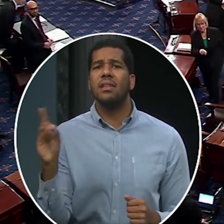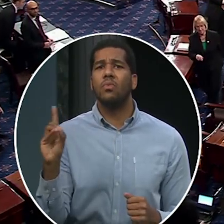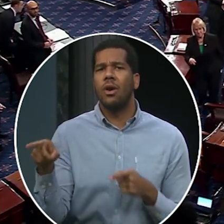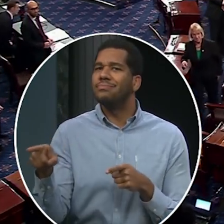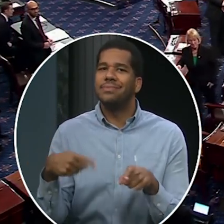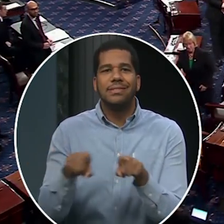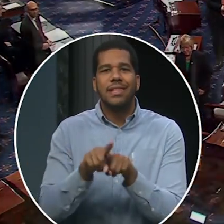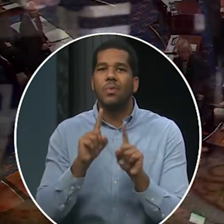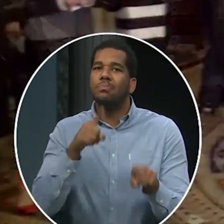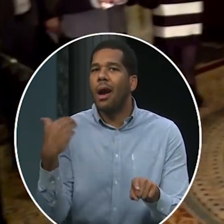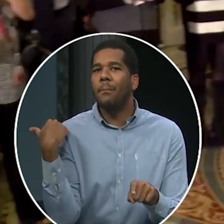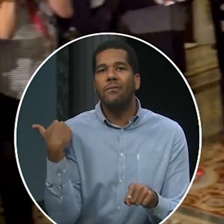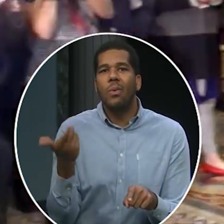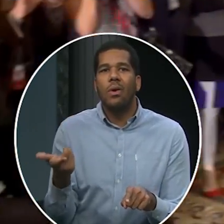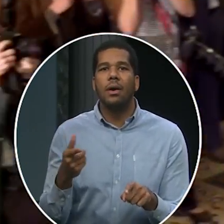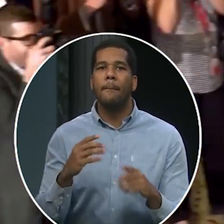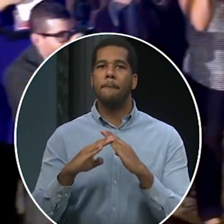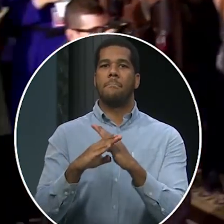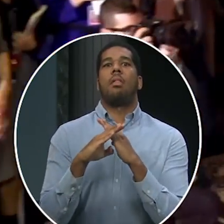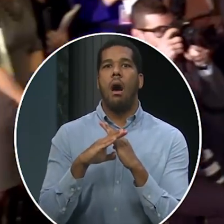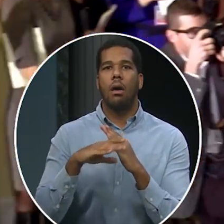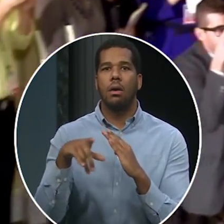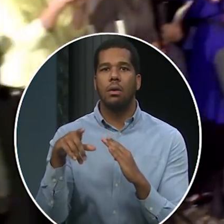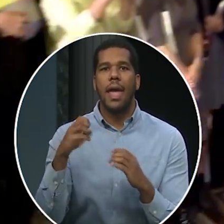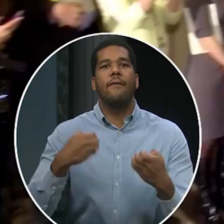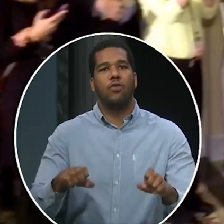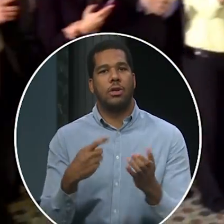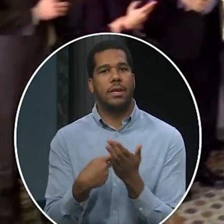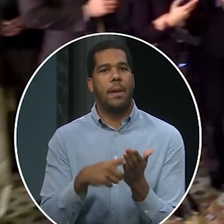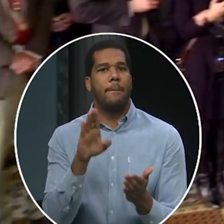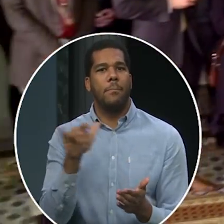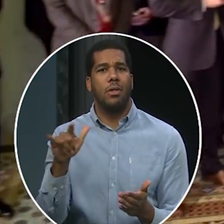Senate Democrats had the same response as before – they are blocking efforts to debate the bill.